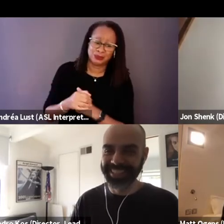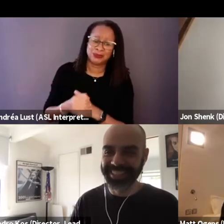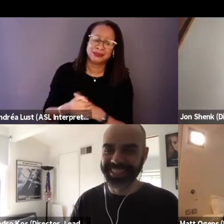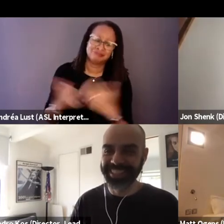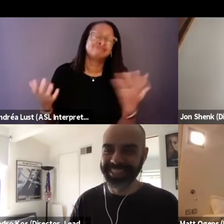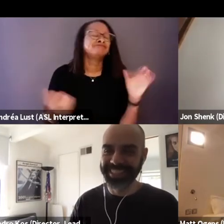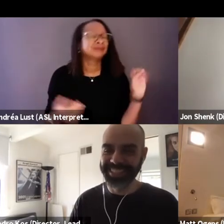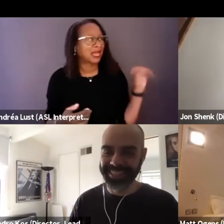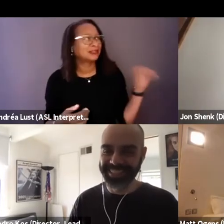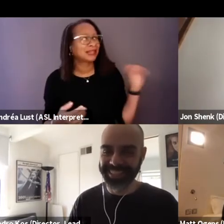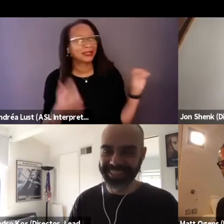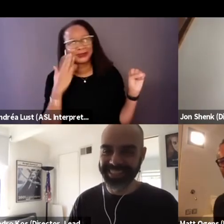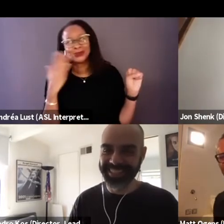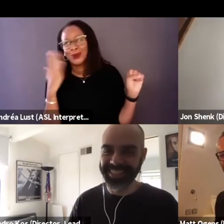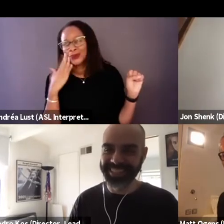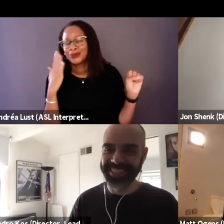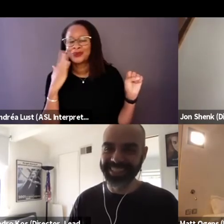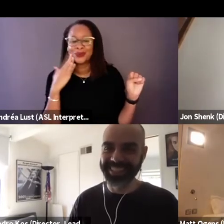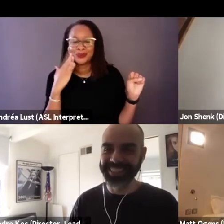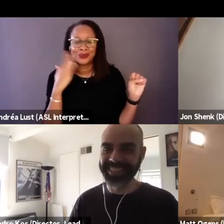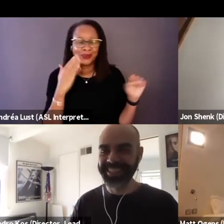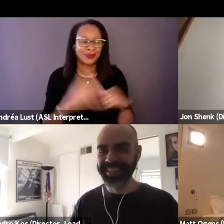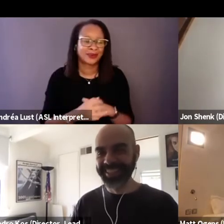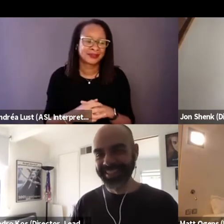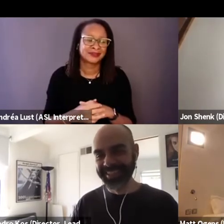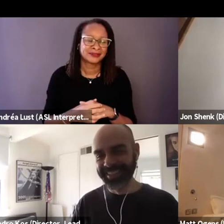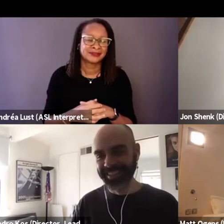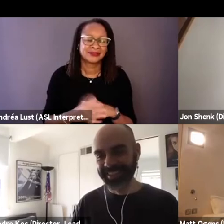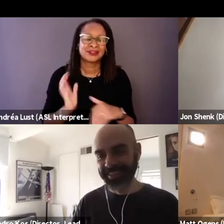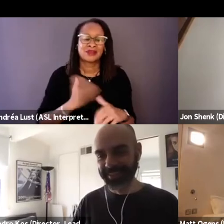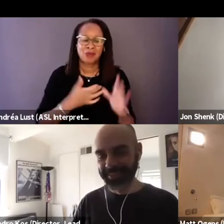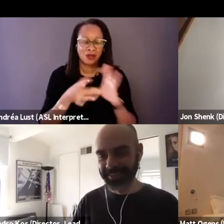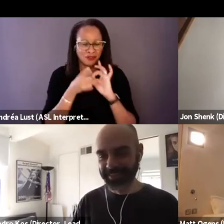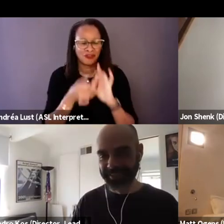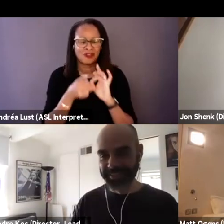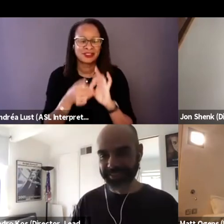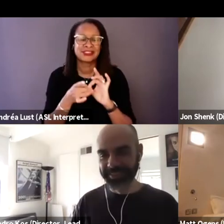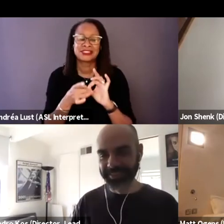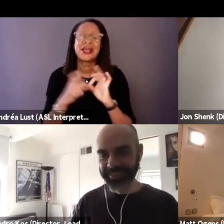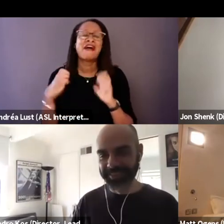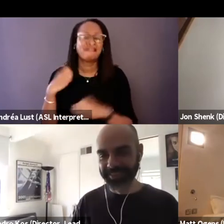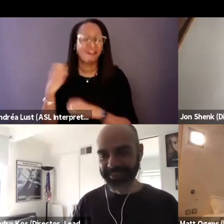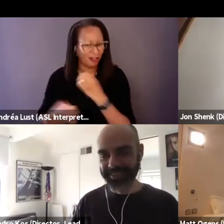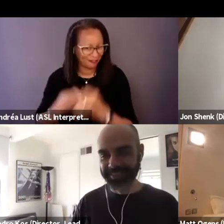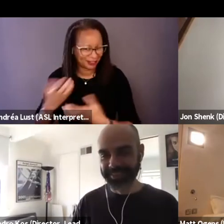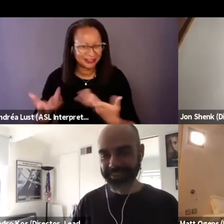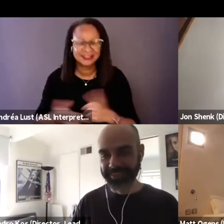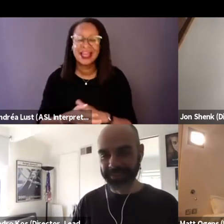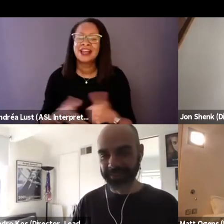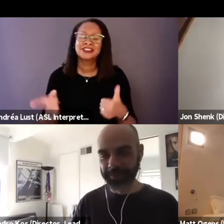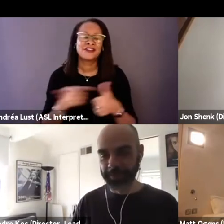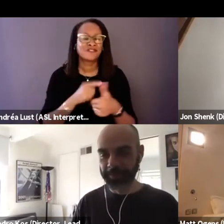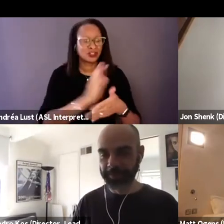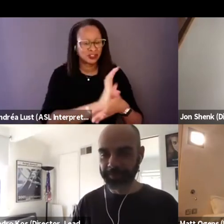You know but our relationship is evolving, if in the first films we were like, okay,